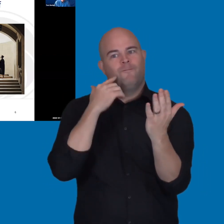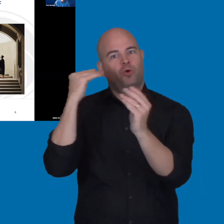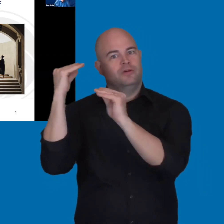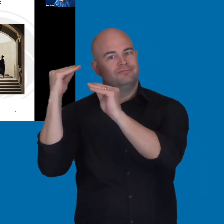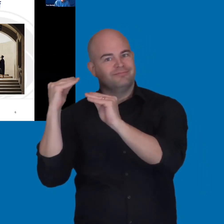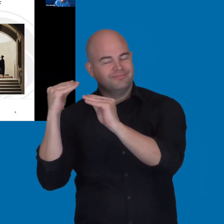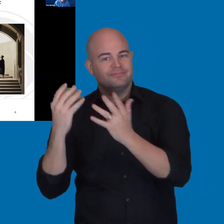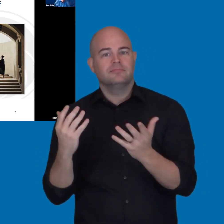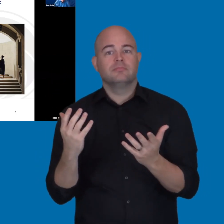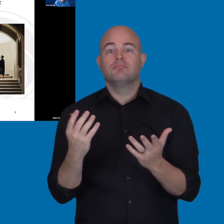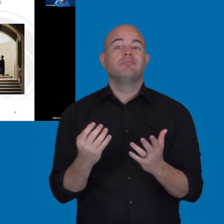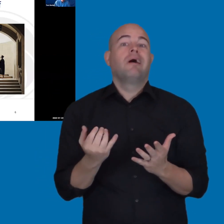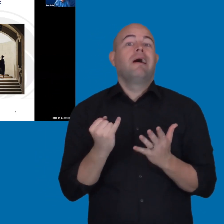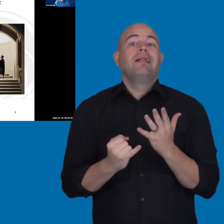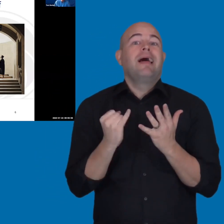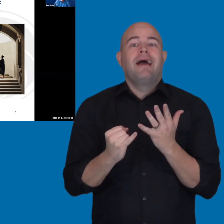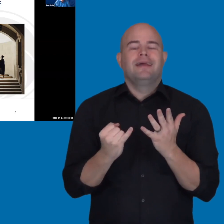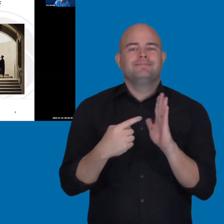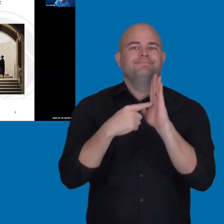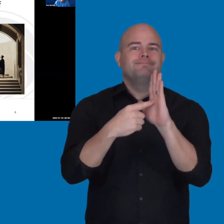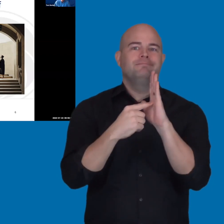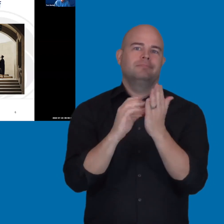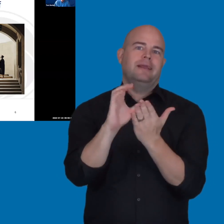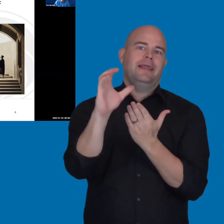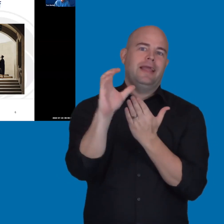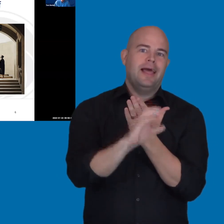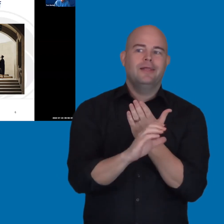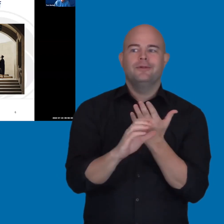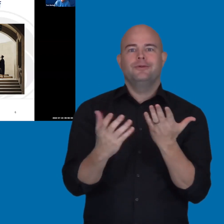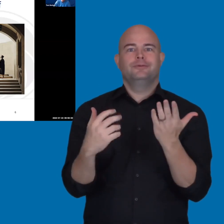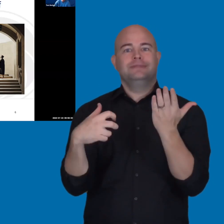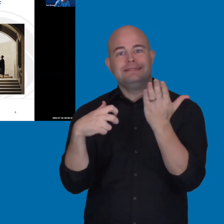Then lastly, things like event calendars and online ticketing.